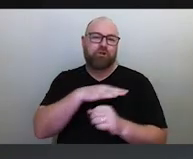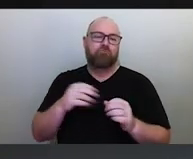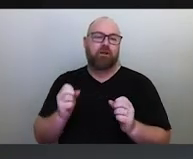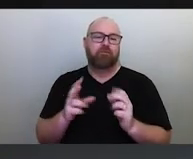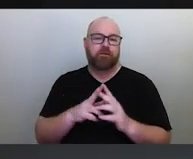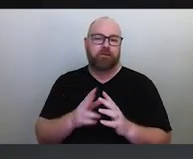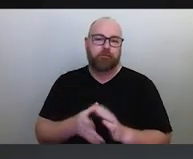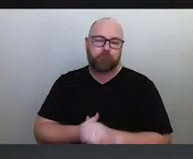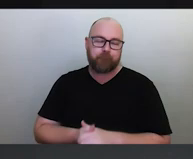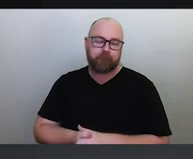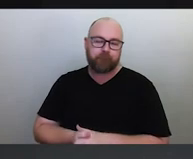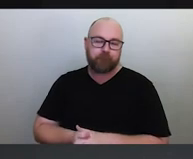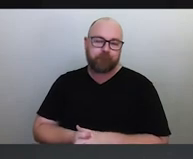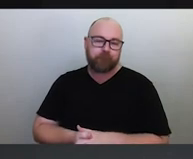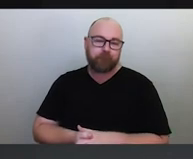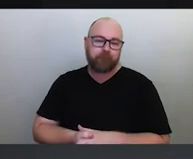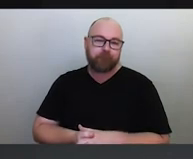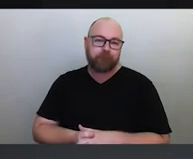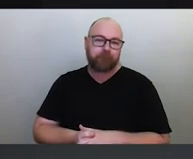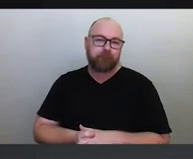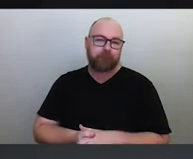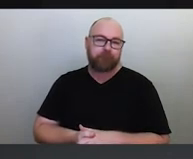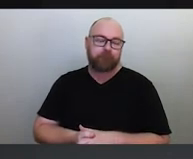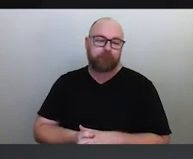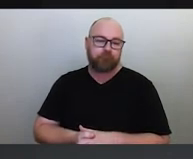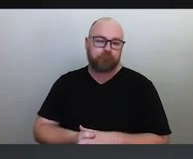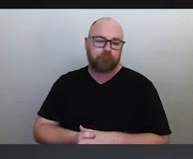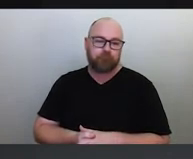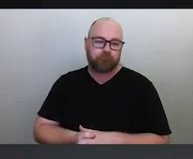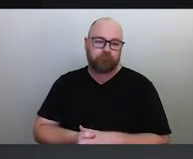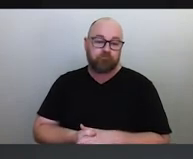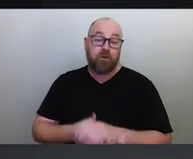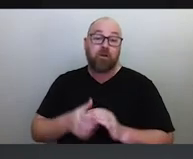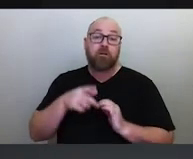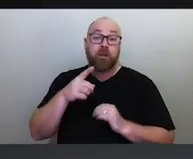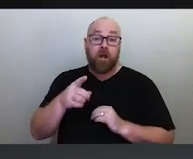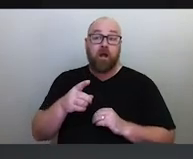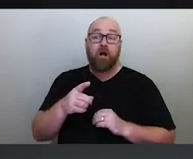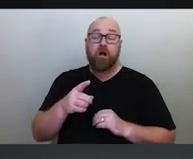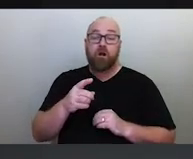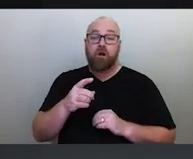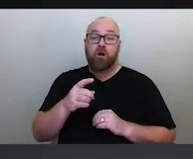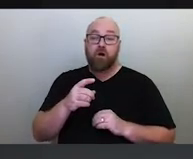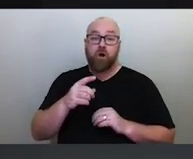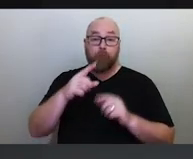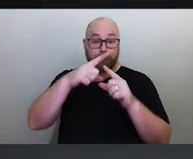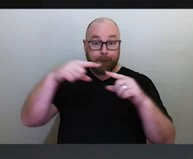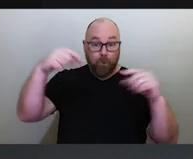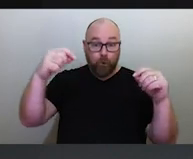and about the phases of the moon, and when to go fishing on the rivers.